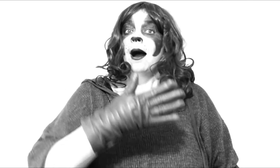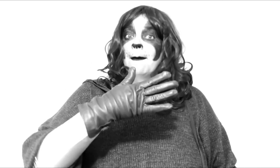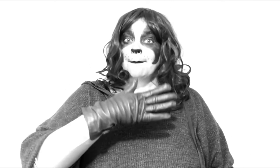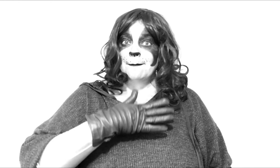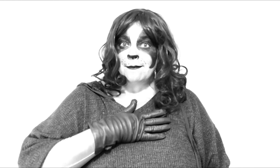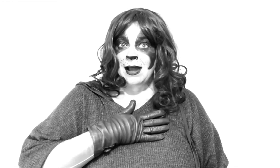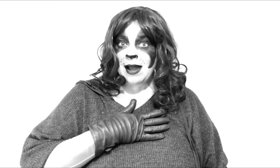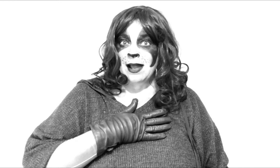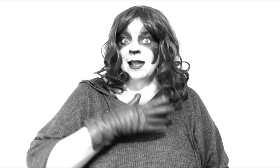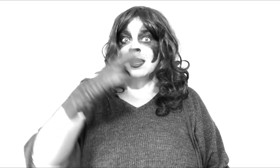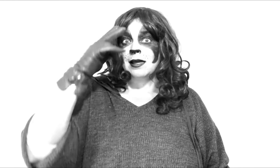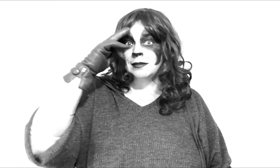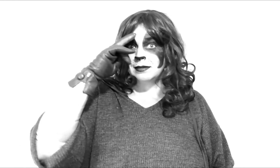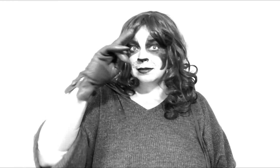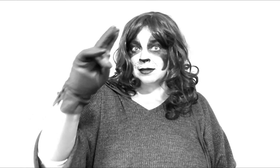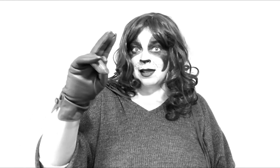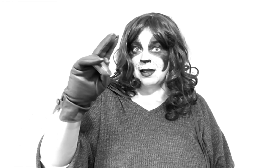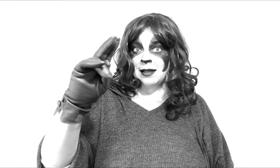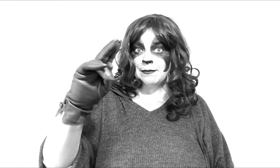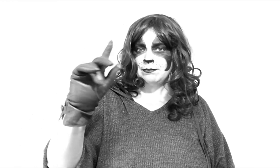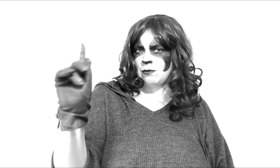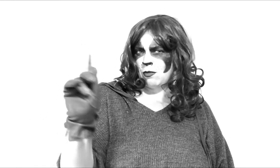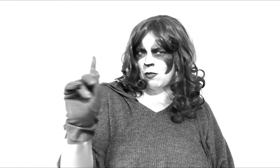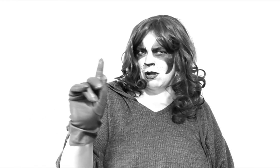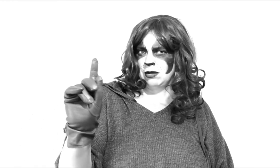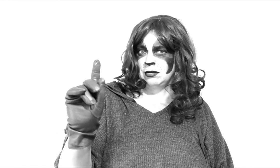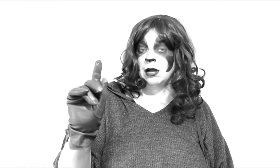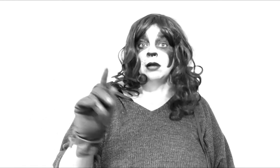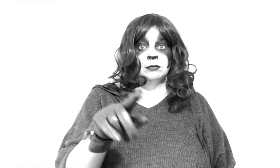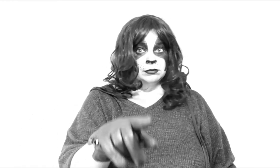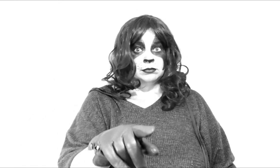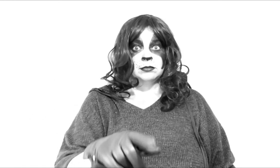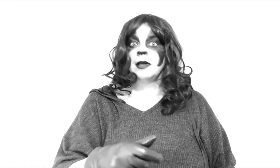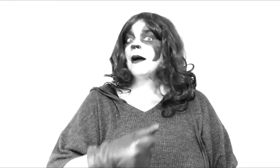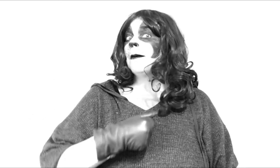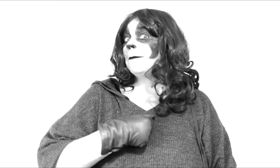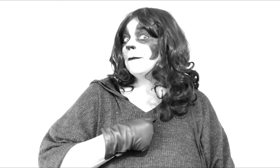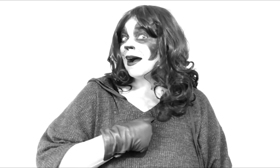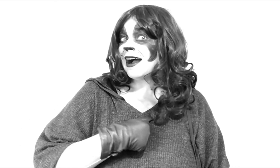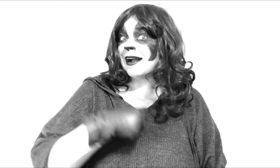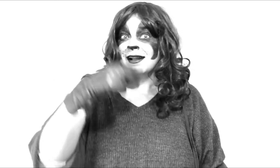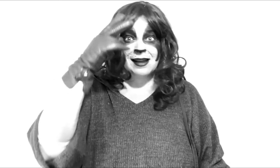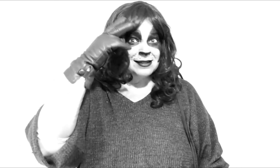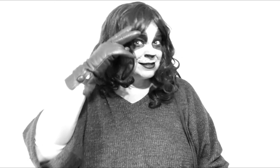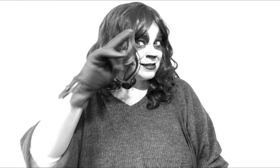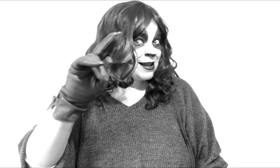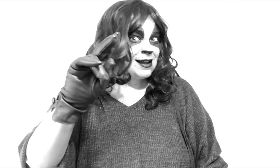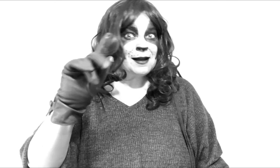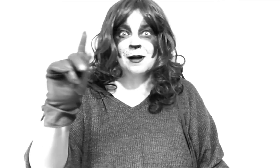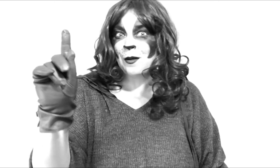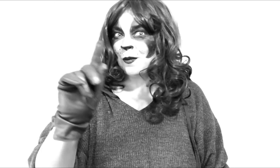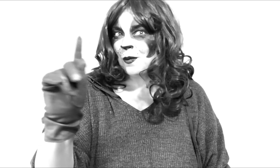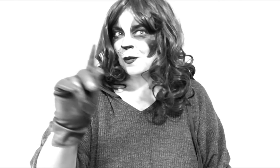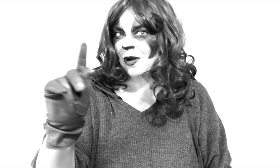"My Name ... What ?"